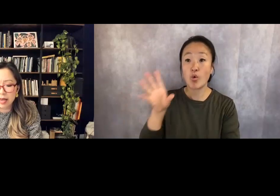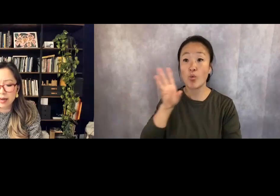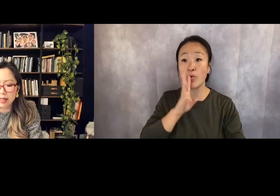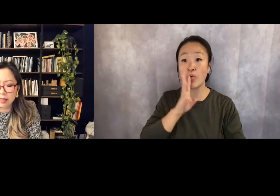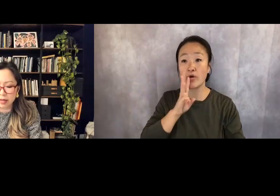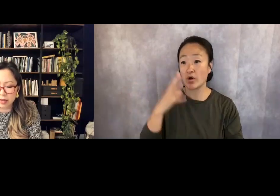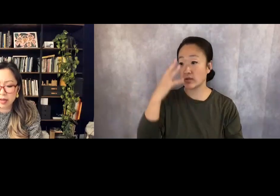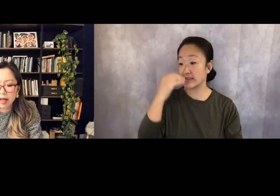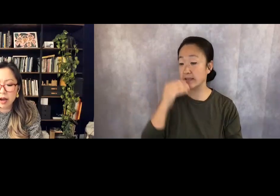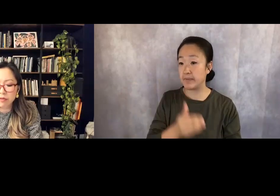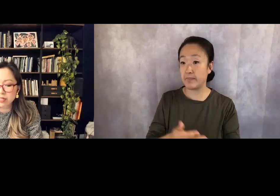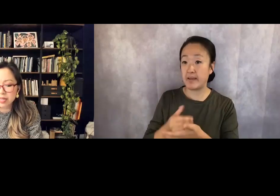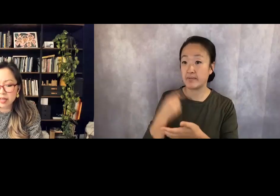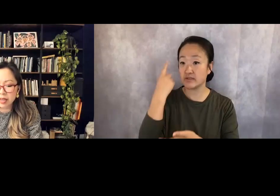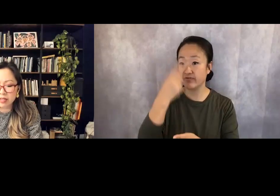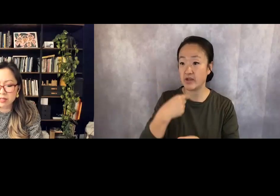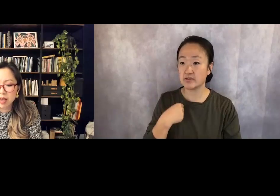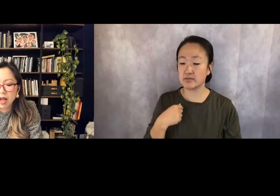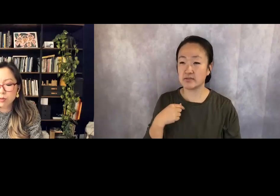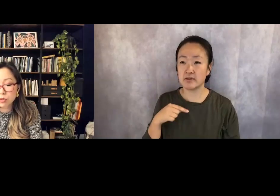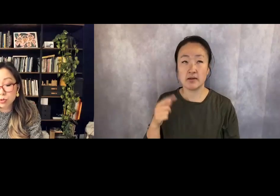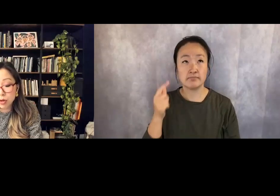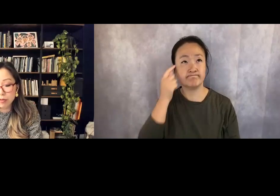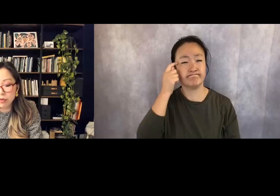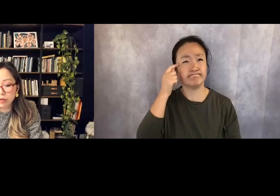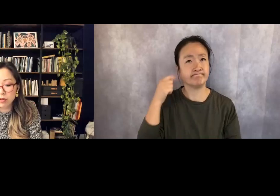and I think, how for decades I was grateful